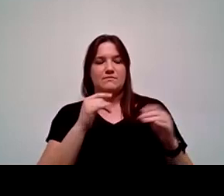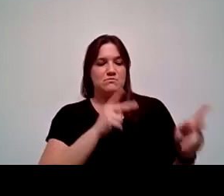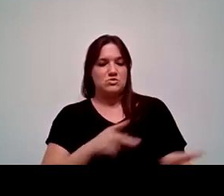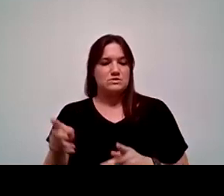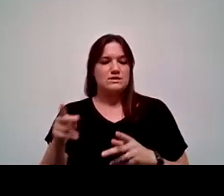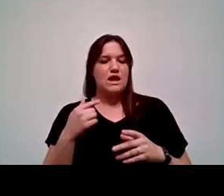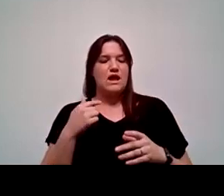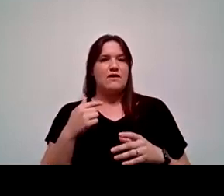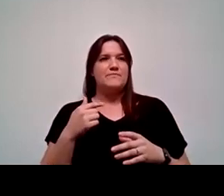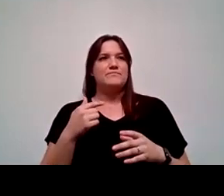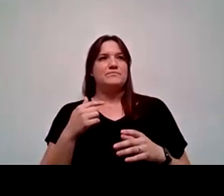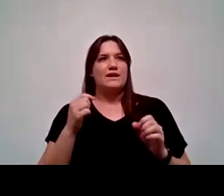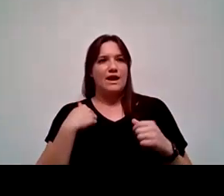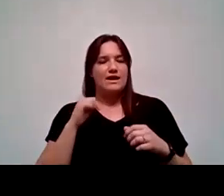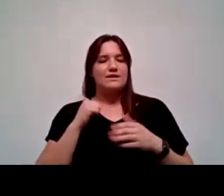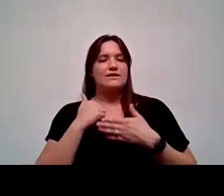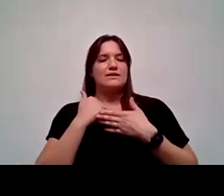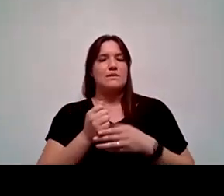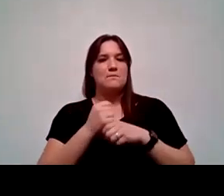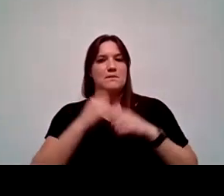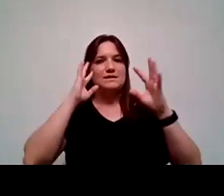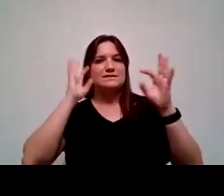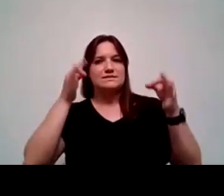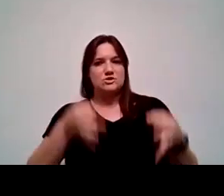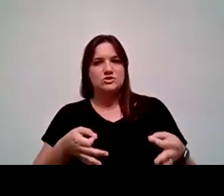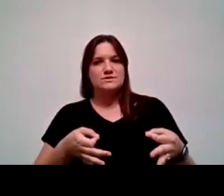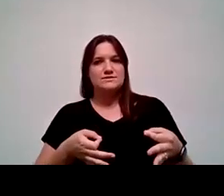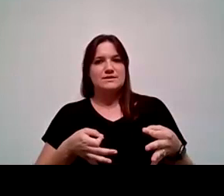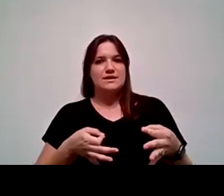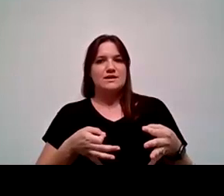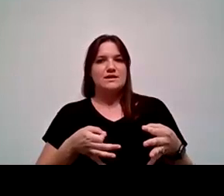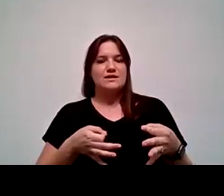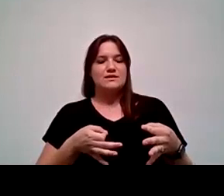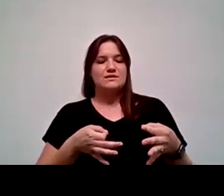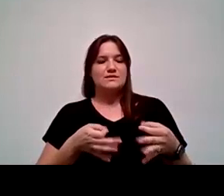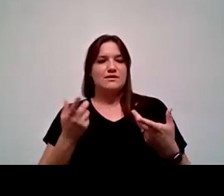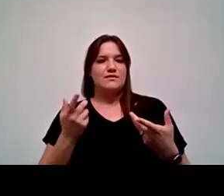I can help make decisions that are relevant to the community that we serve